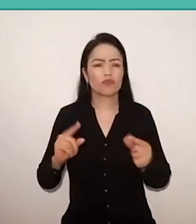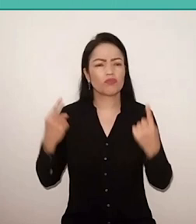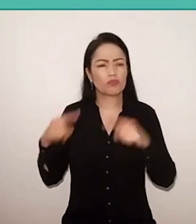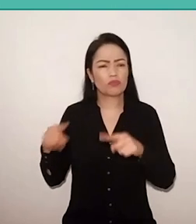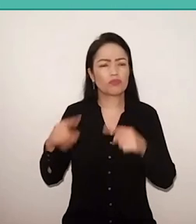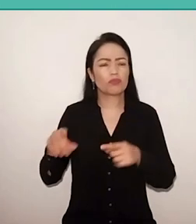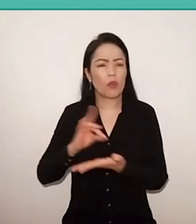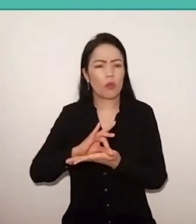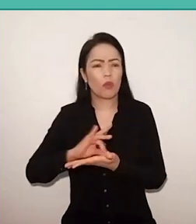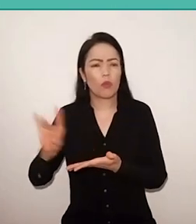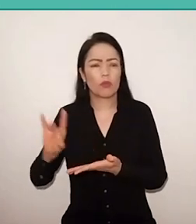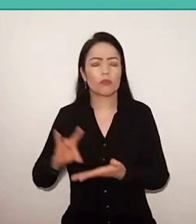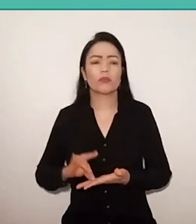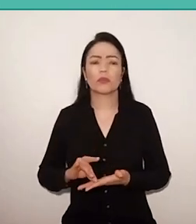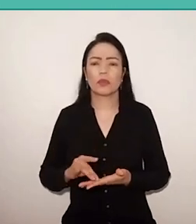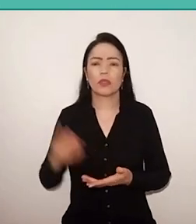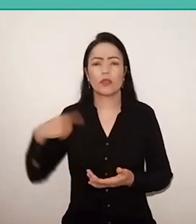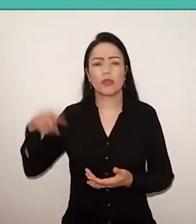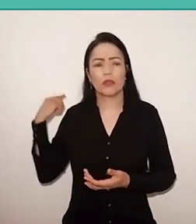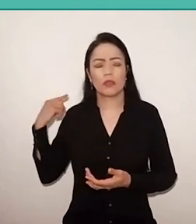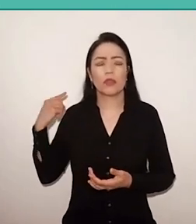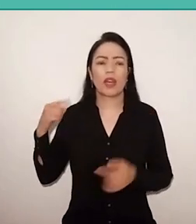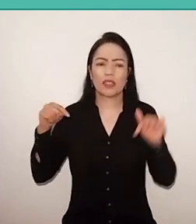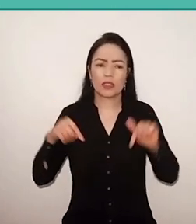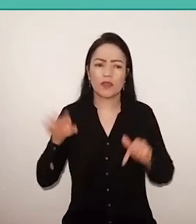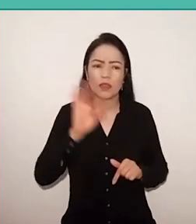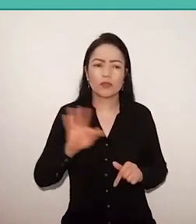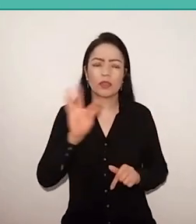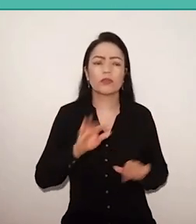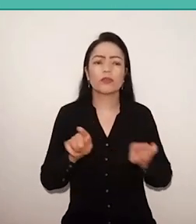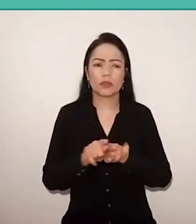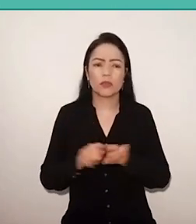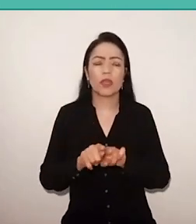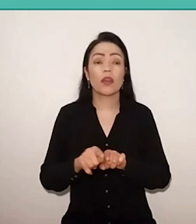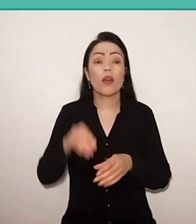Recently we had an attack here at the university of a member of the Ministry of Education,